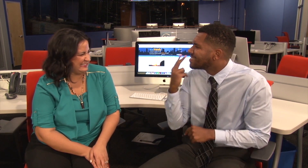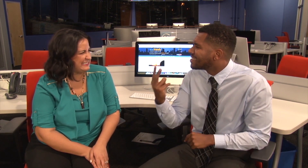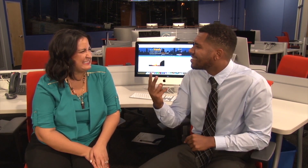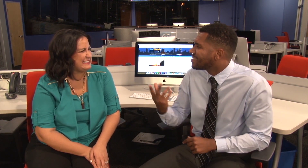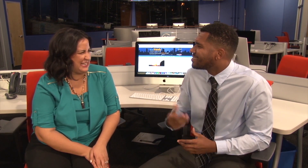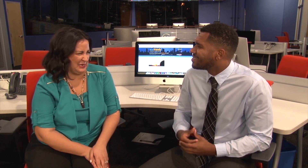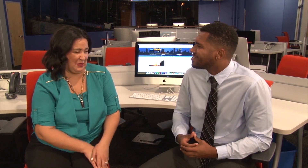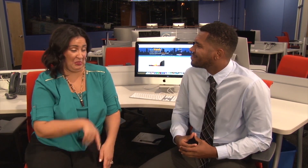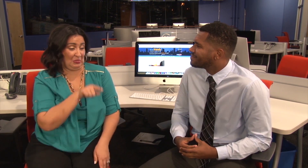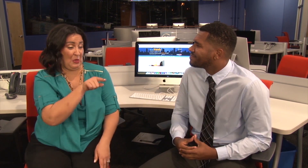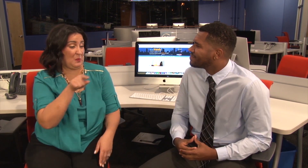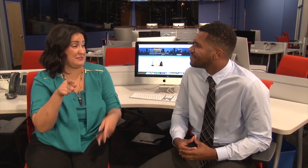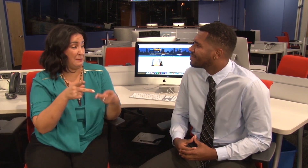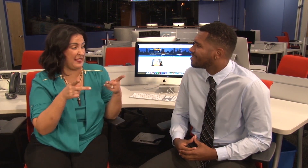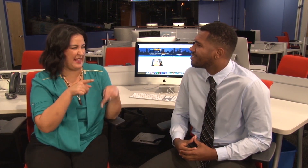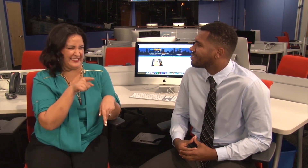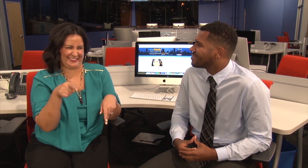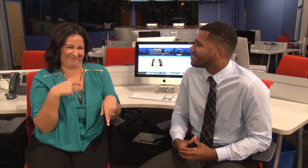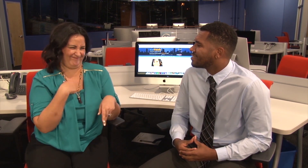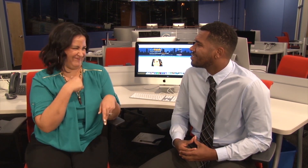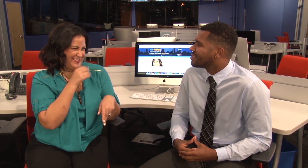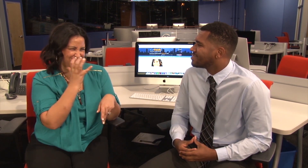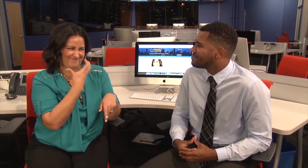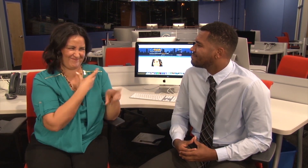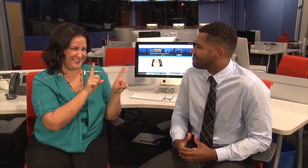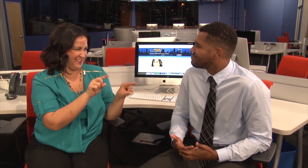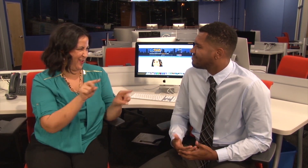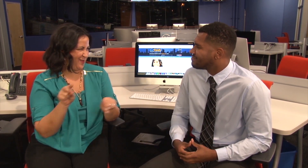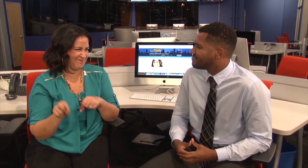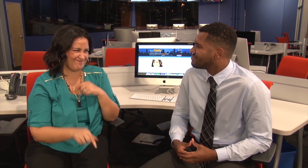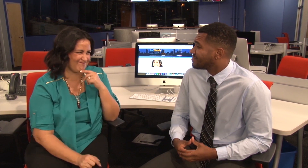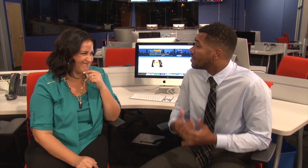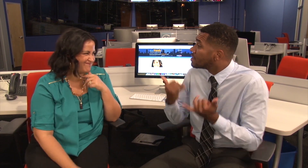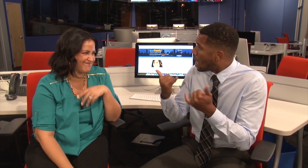Ah, yes those places are awful. I really try to avoid them.